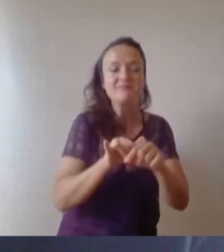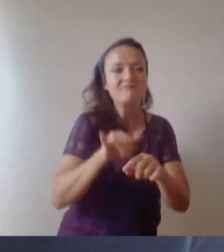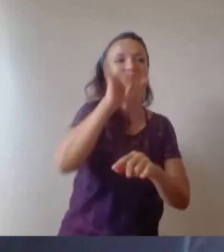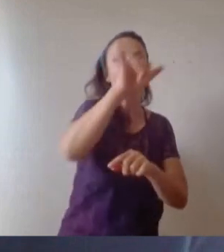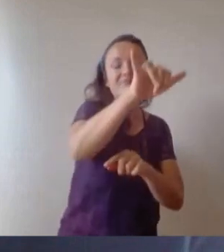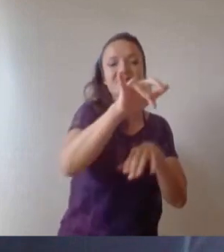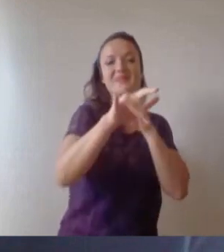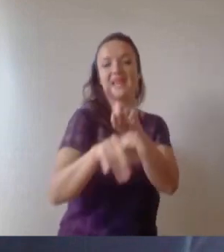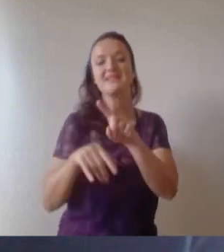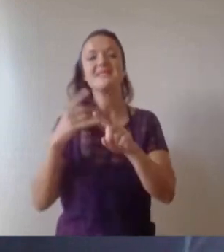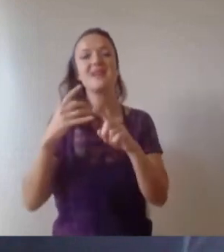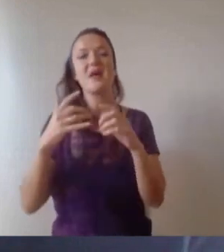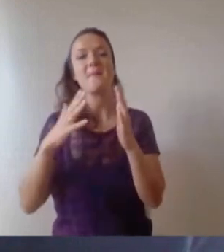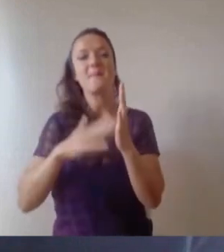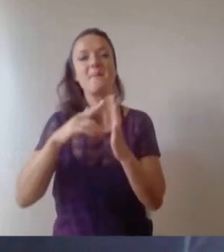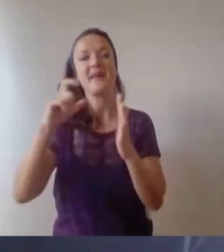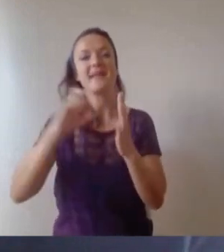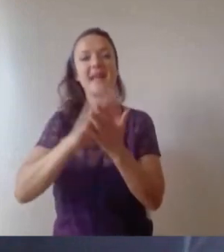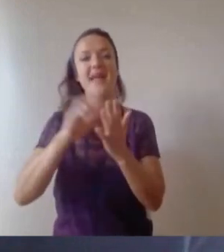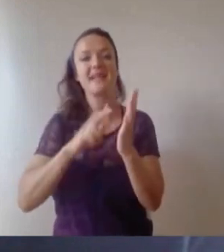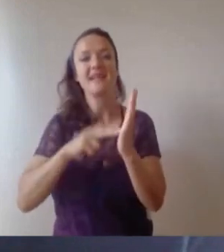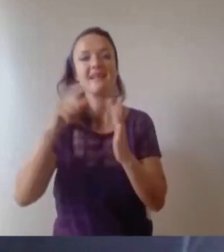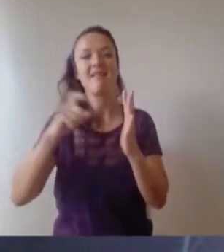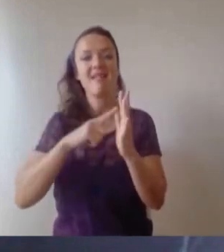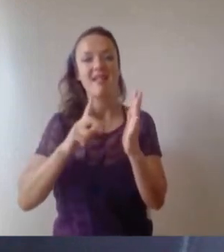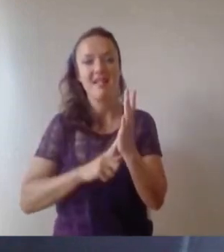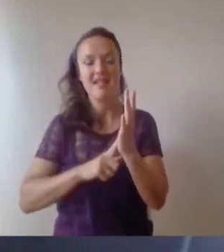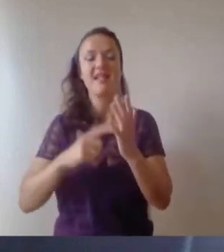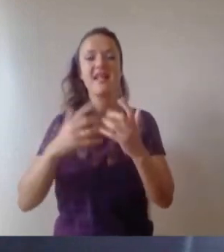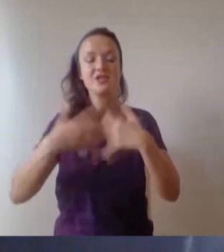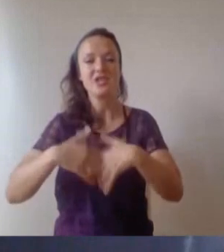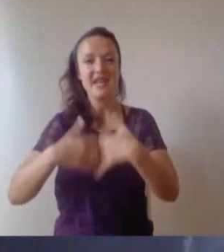A big warm welcome to all of you who've been able to join us.